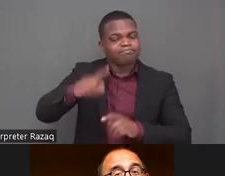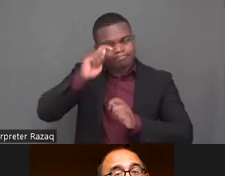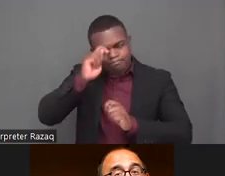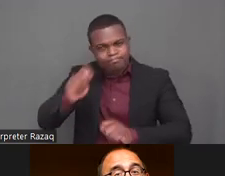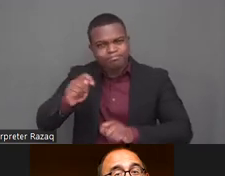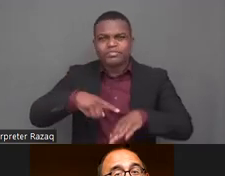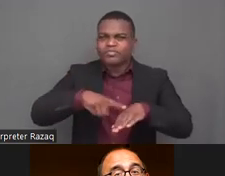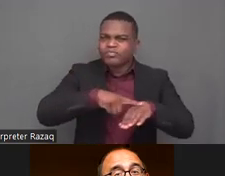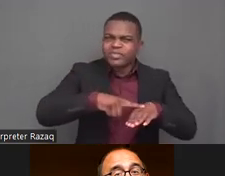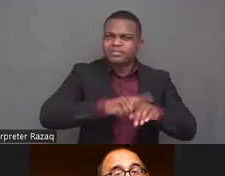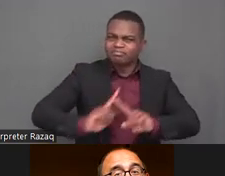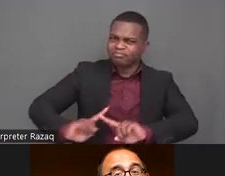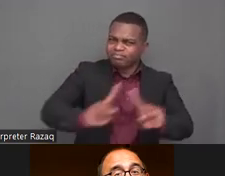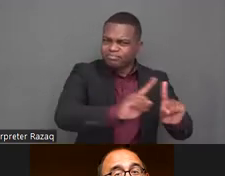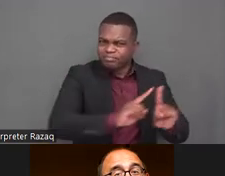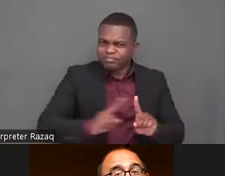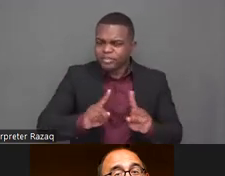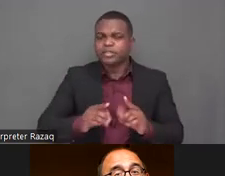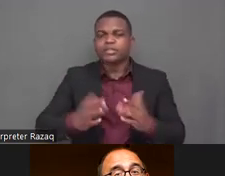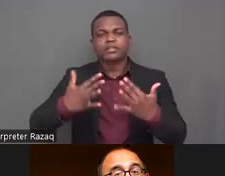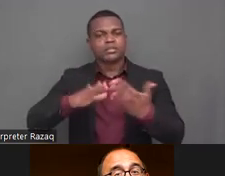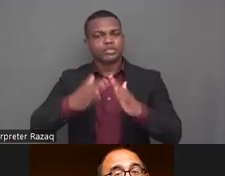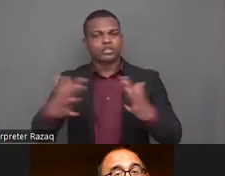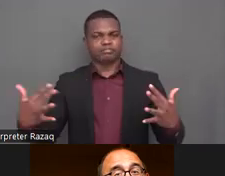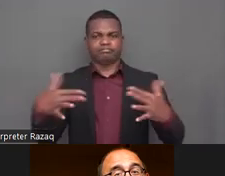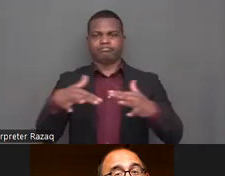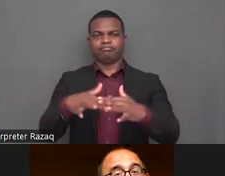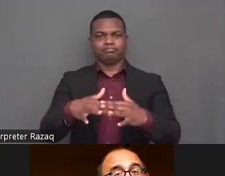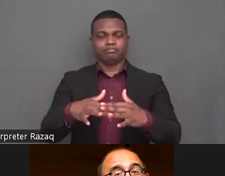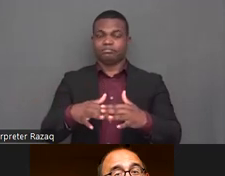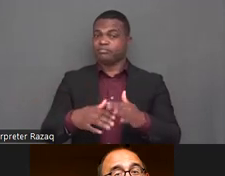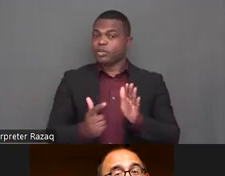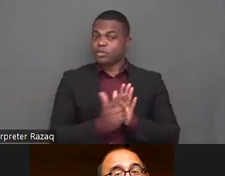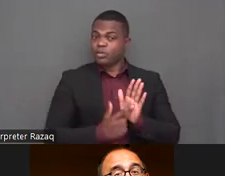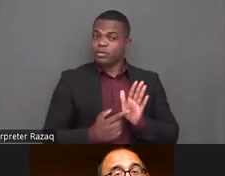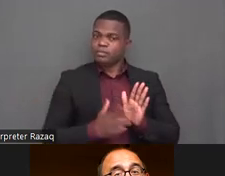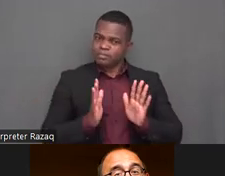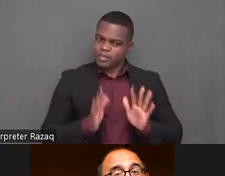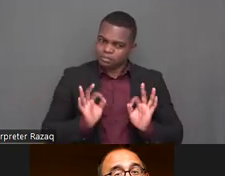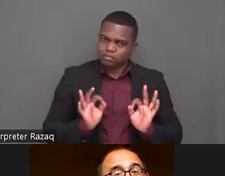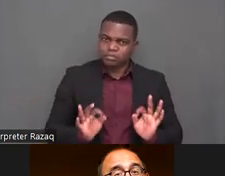um so it's really important that uh disability communities advocacy worldwide um and also